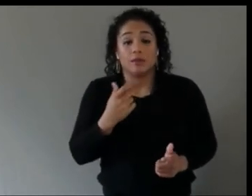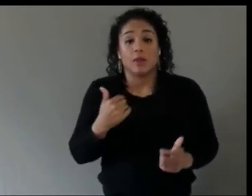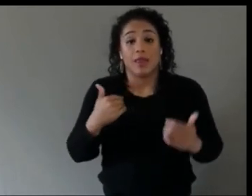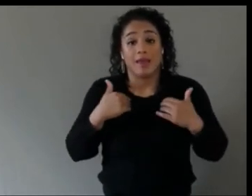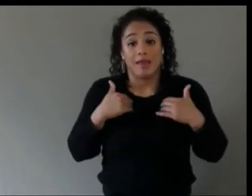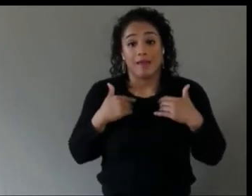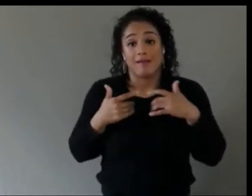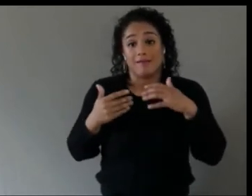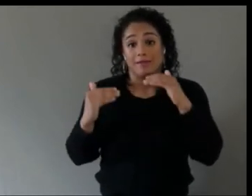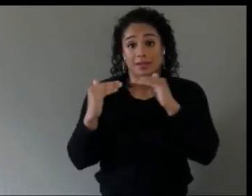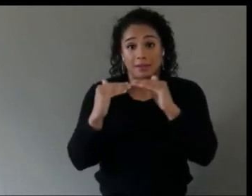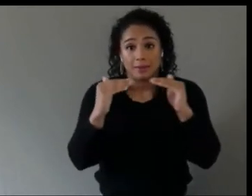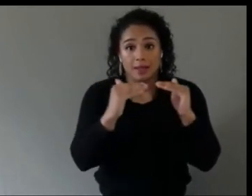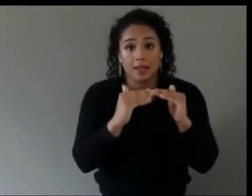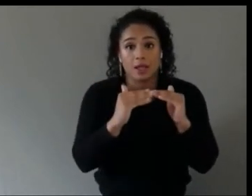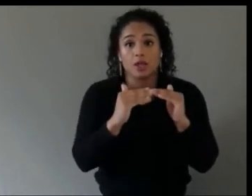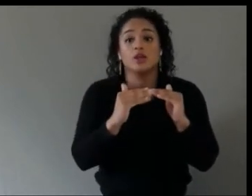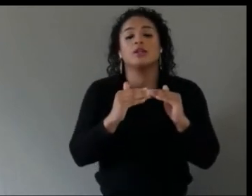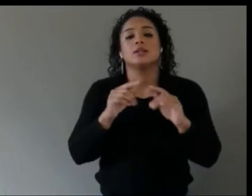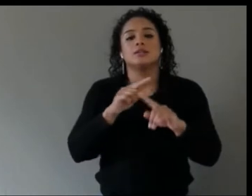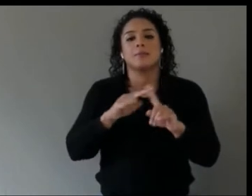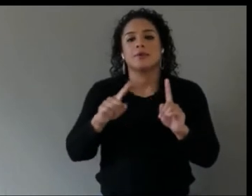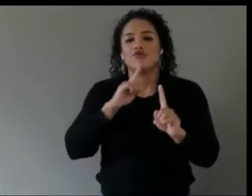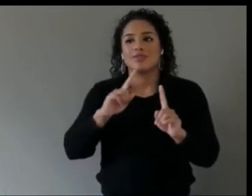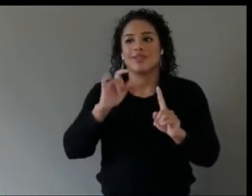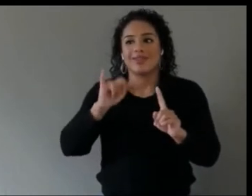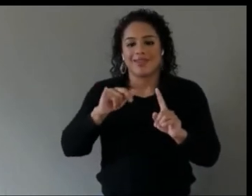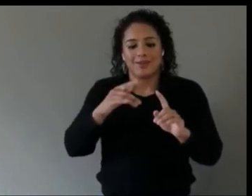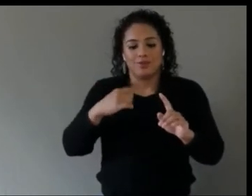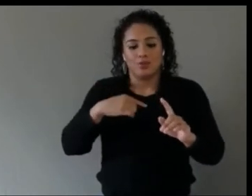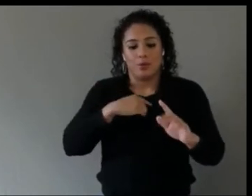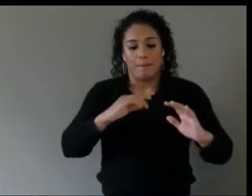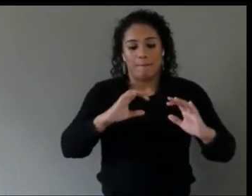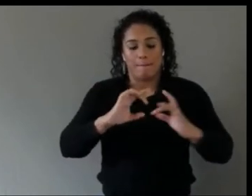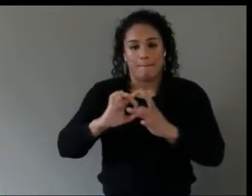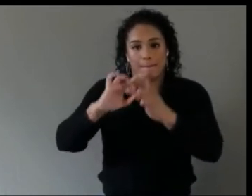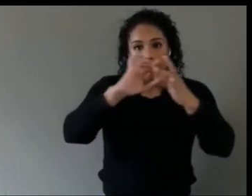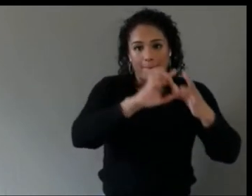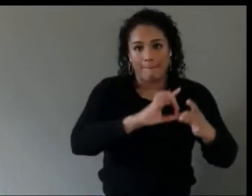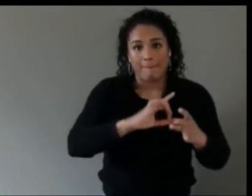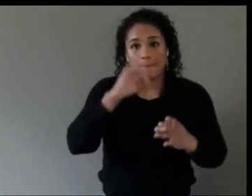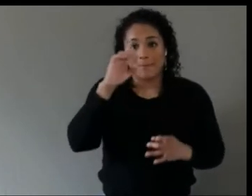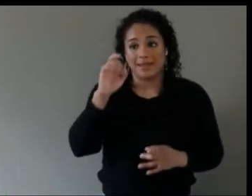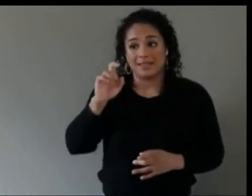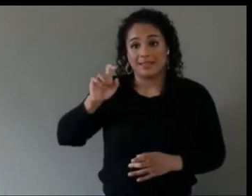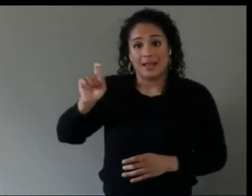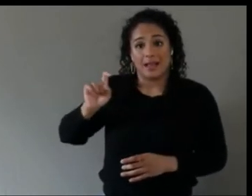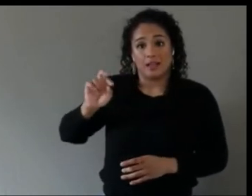bringing together because XR is a fabulously interesting space because it brings both physical